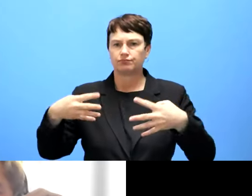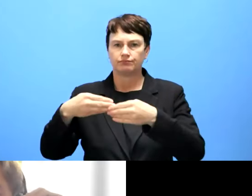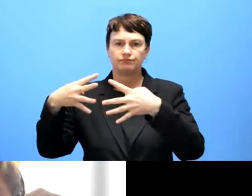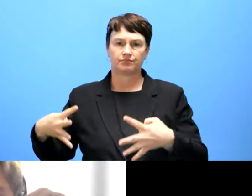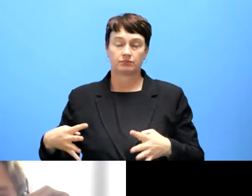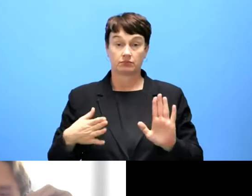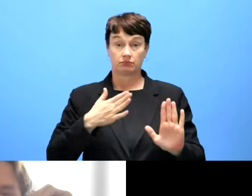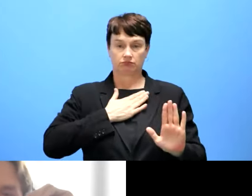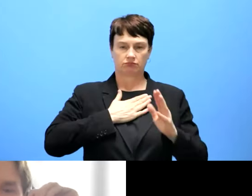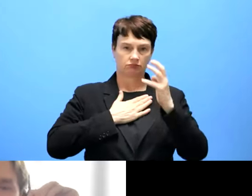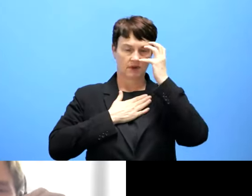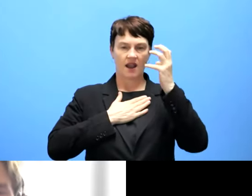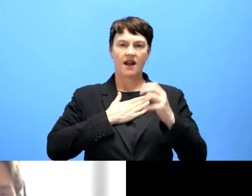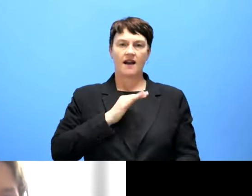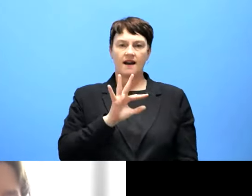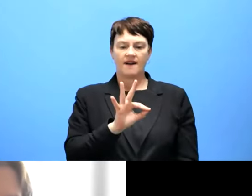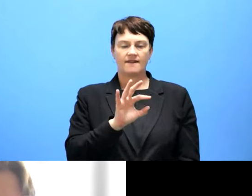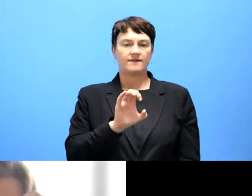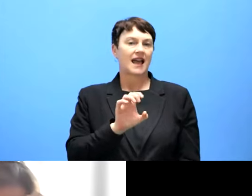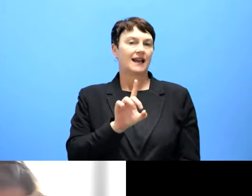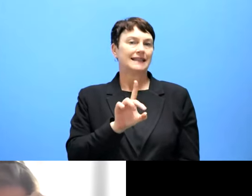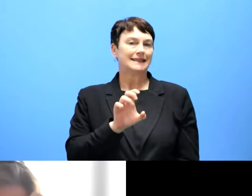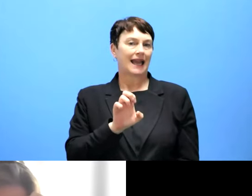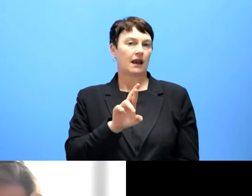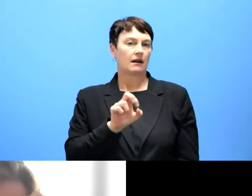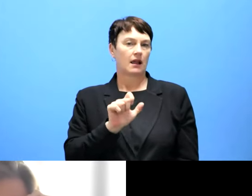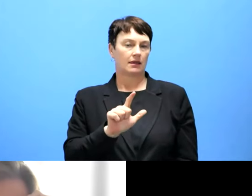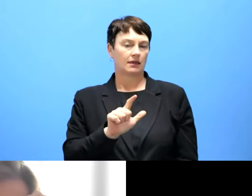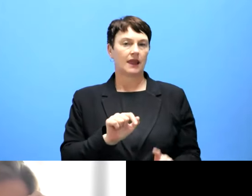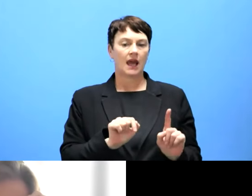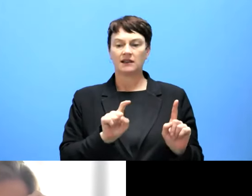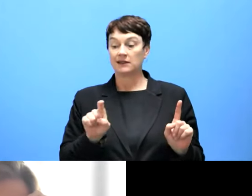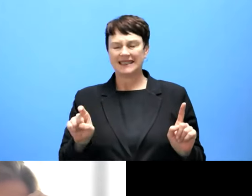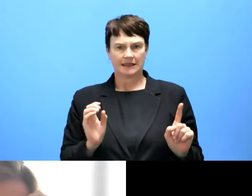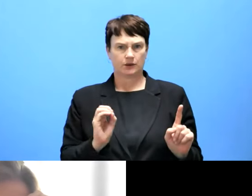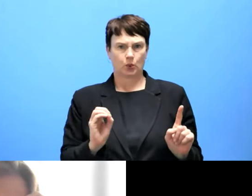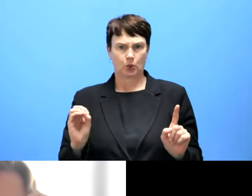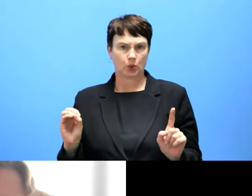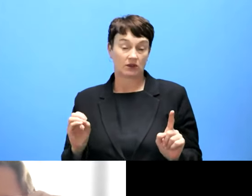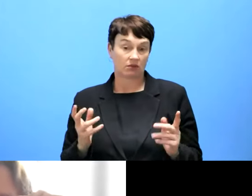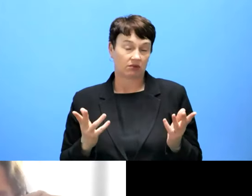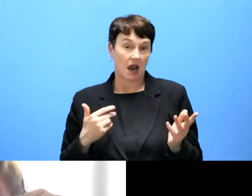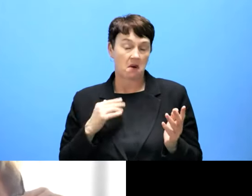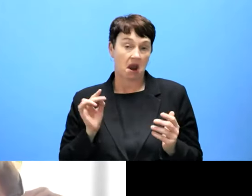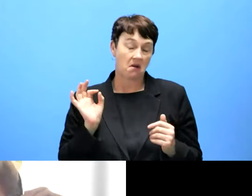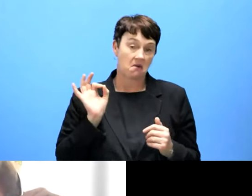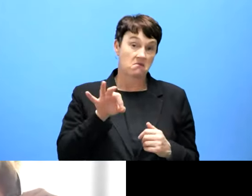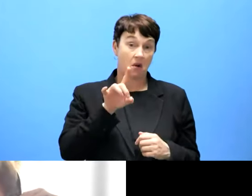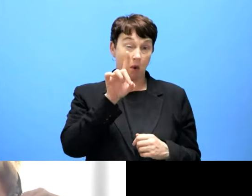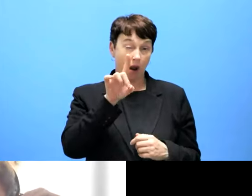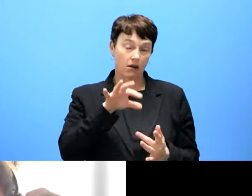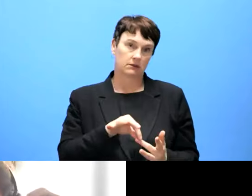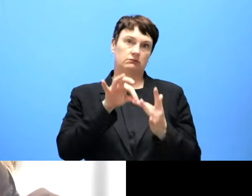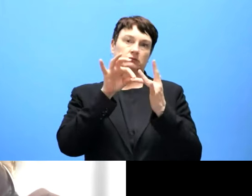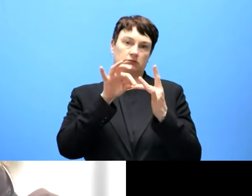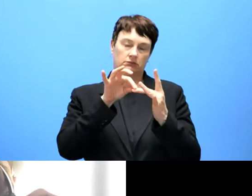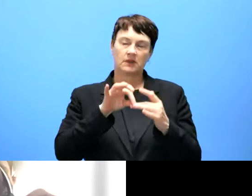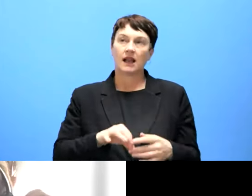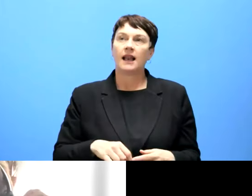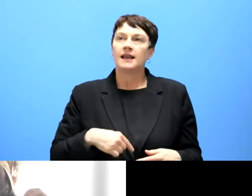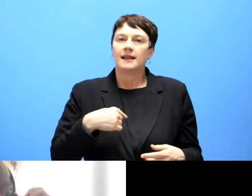perhaps we also have some other rules. And I would like if I may. We see this declaration